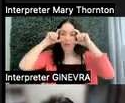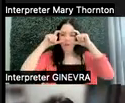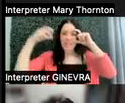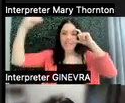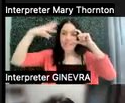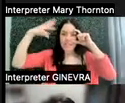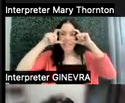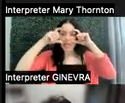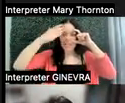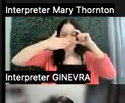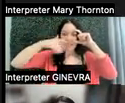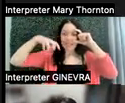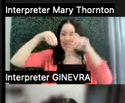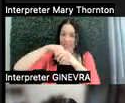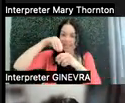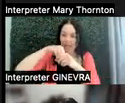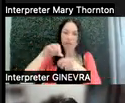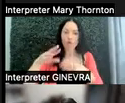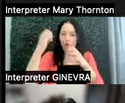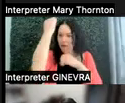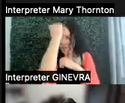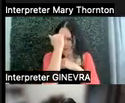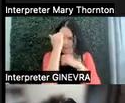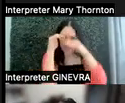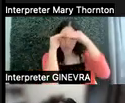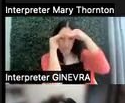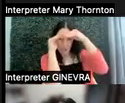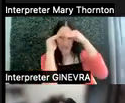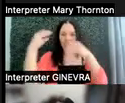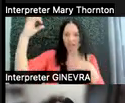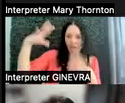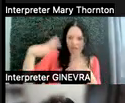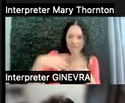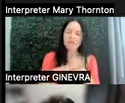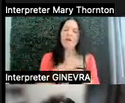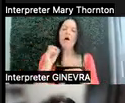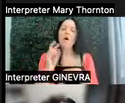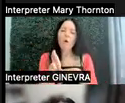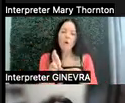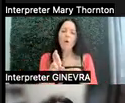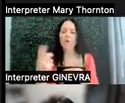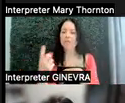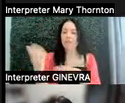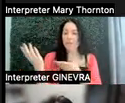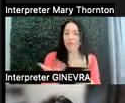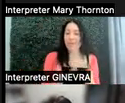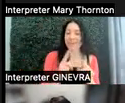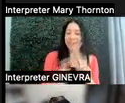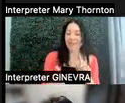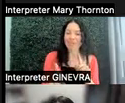or wanting to wear a hat to block out the light, or somebody bringing in different sensory items that